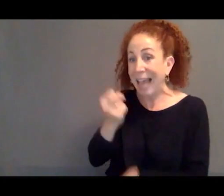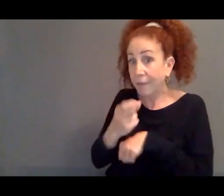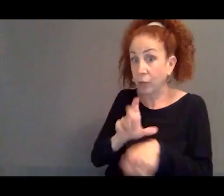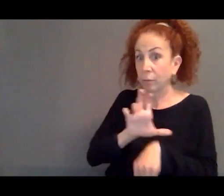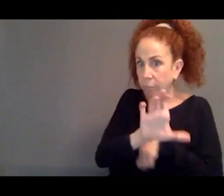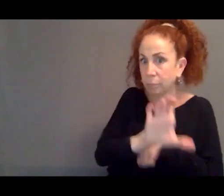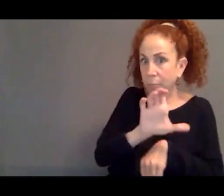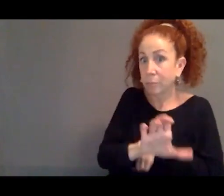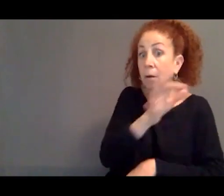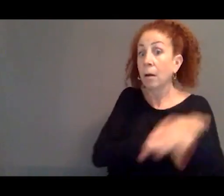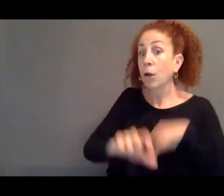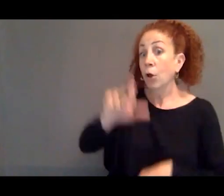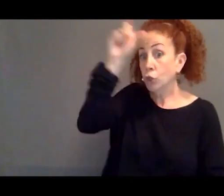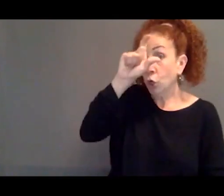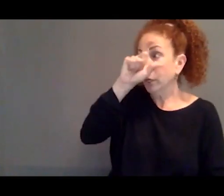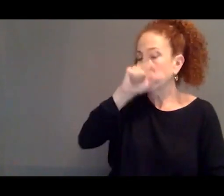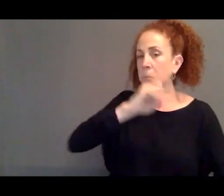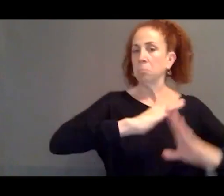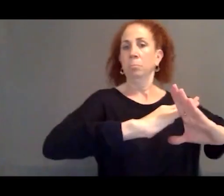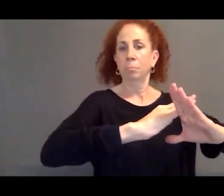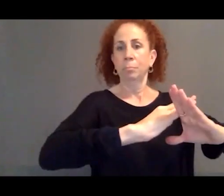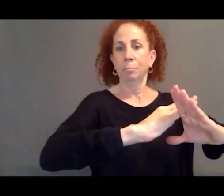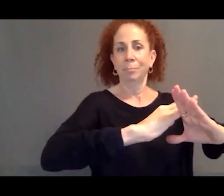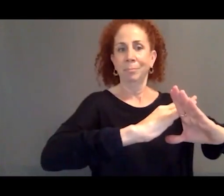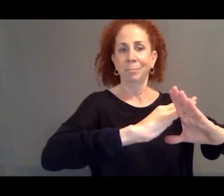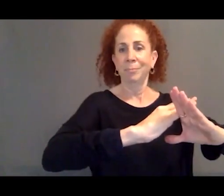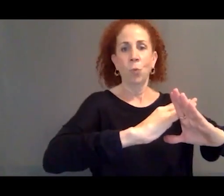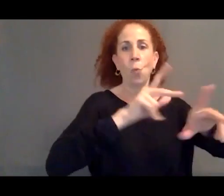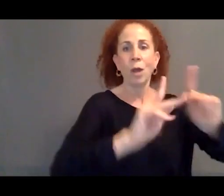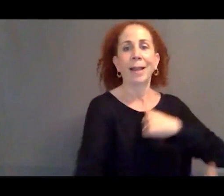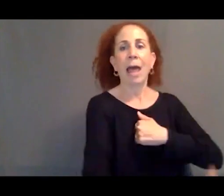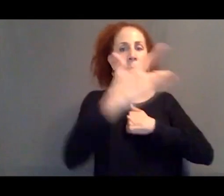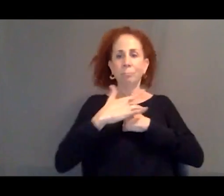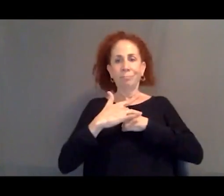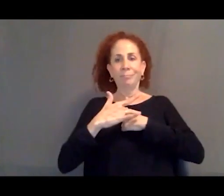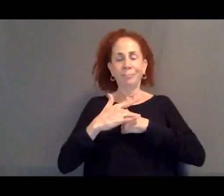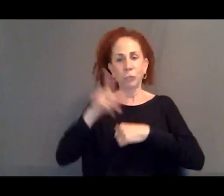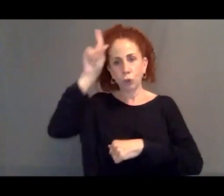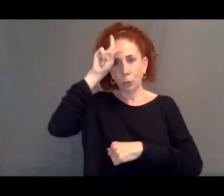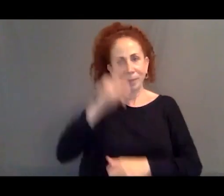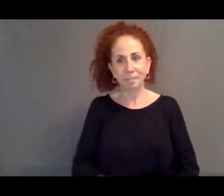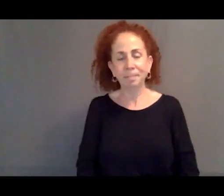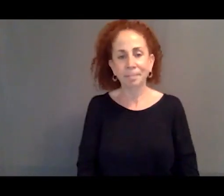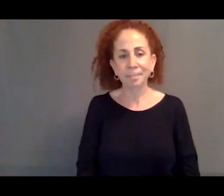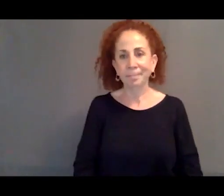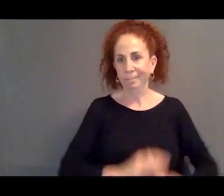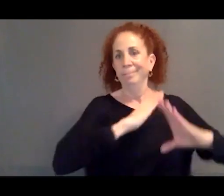as a gatekeeper for Europe, so blocking the crossing